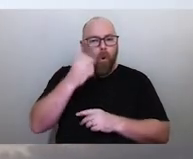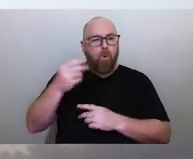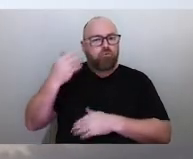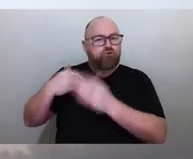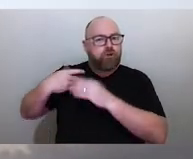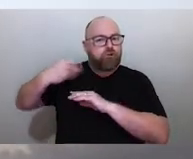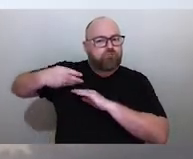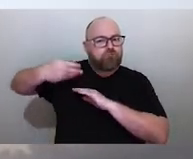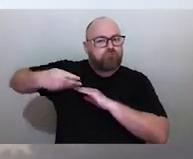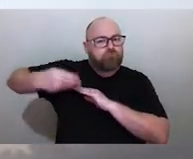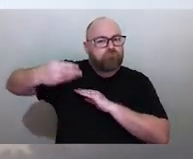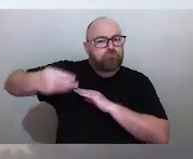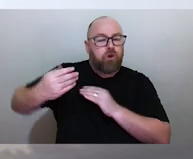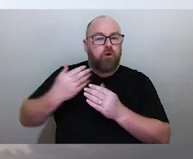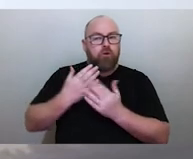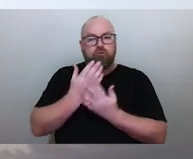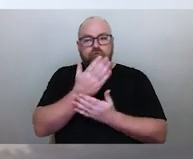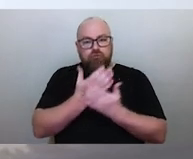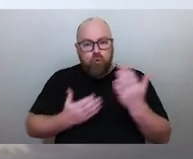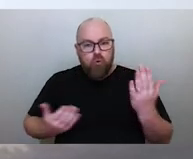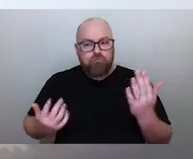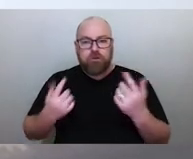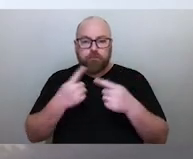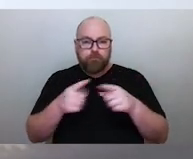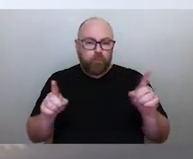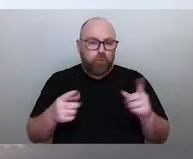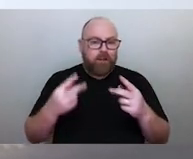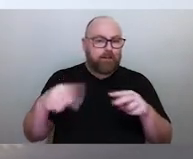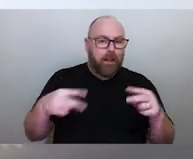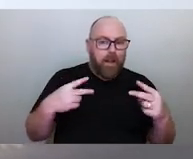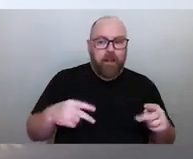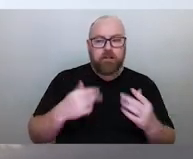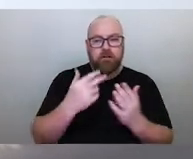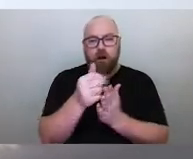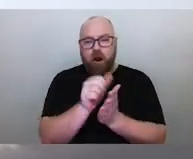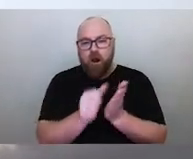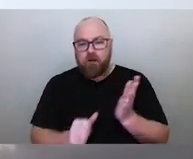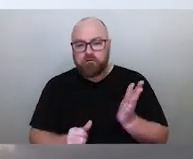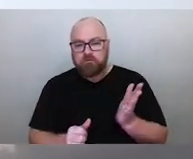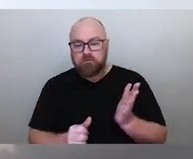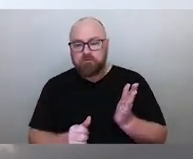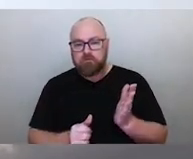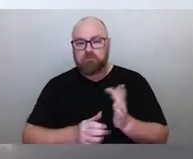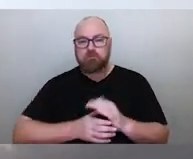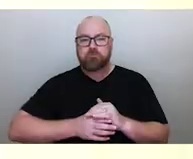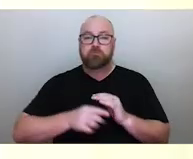through stories, through music, through dance, through art. And this knowledge